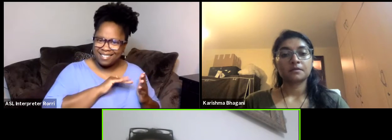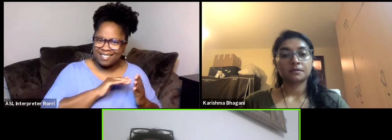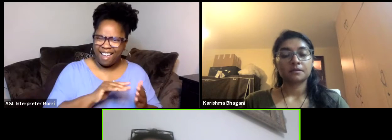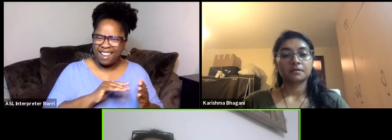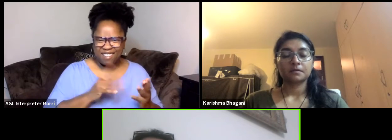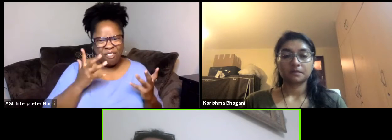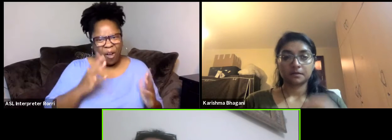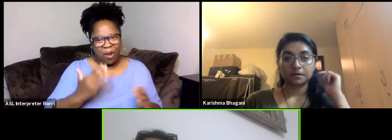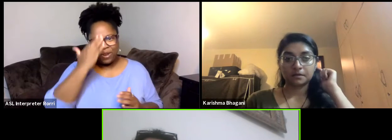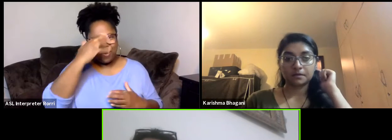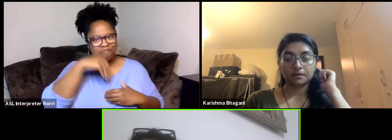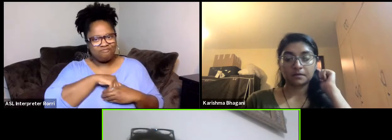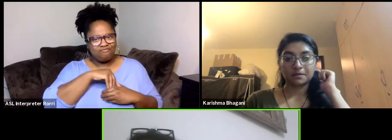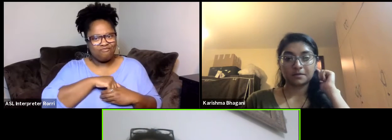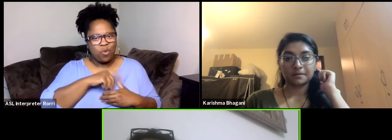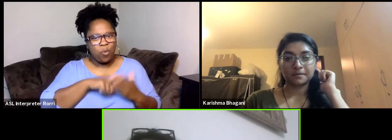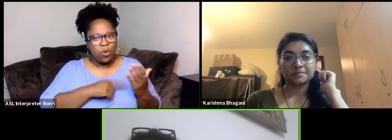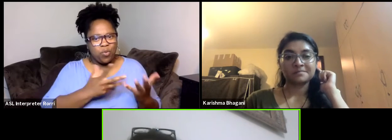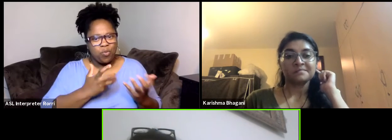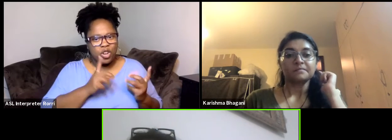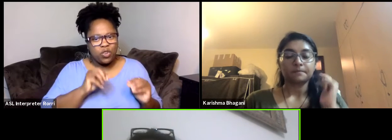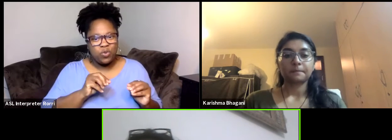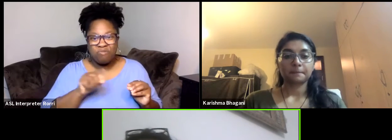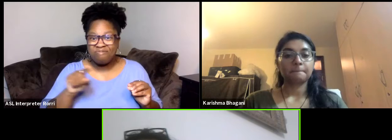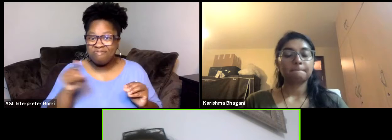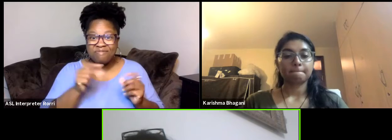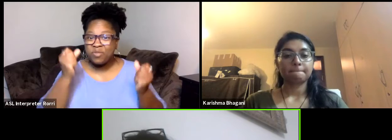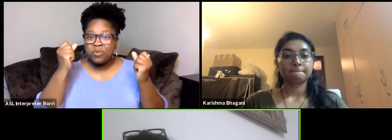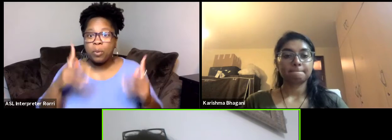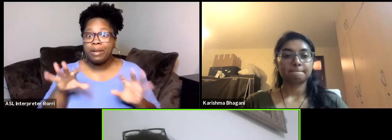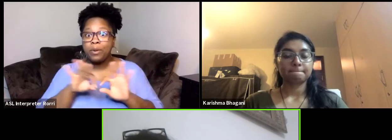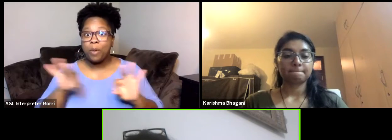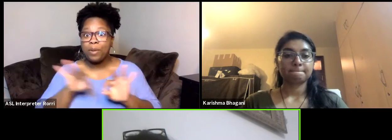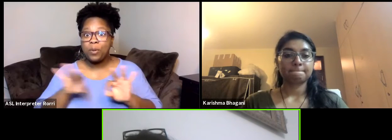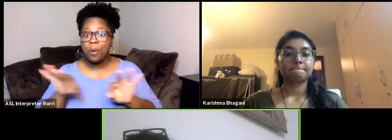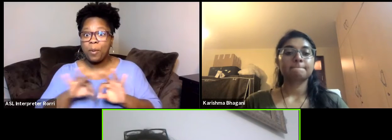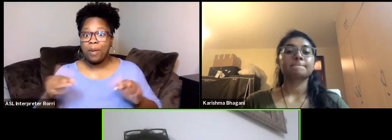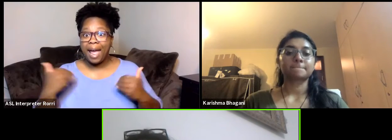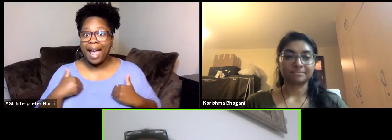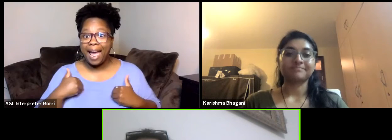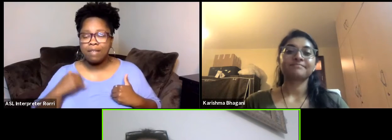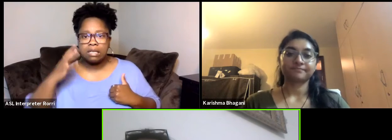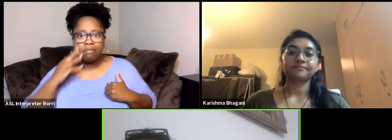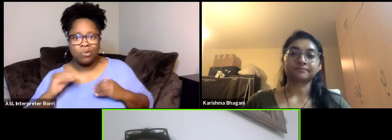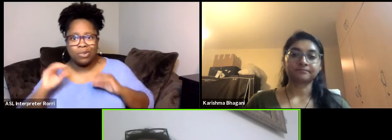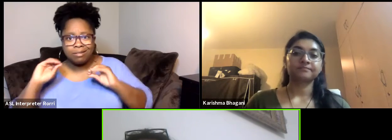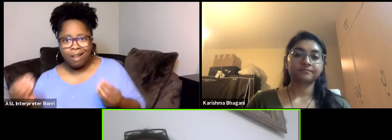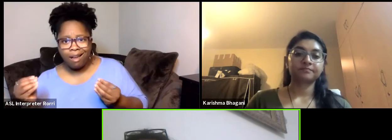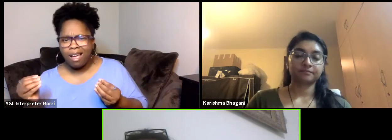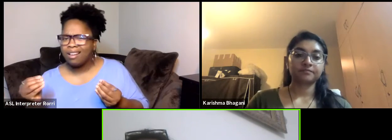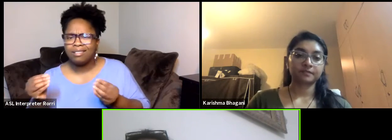I mean too so much of diplomas with no experience, it's useless, it's useless with no practice it's really...